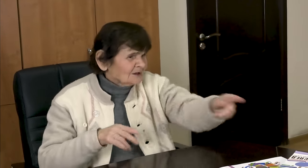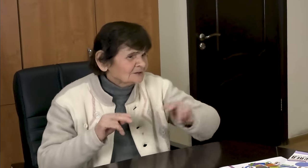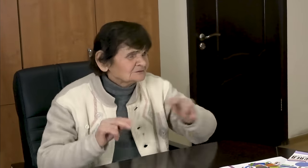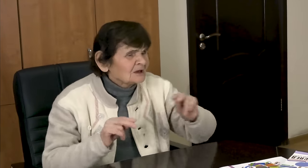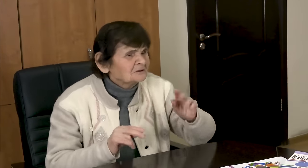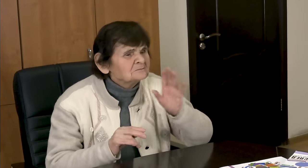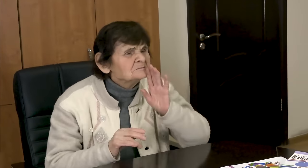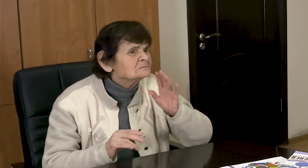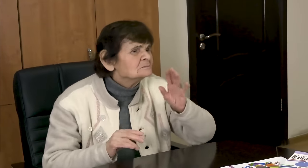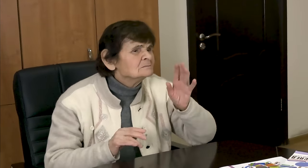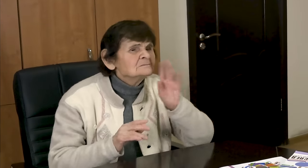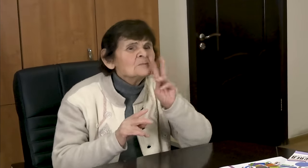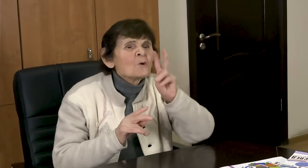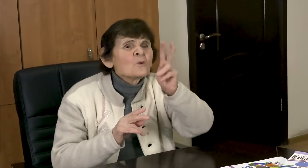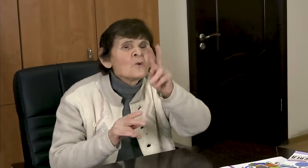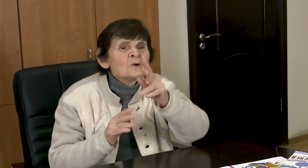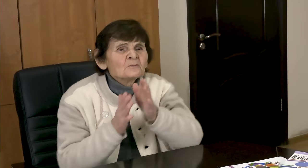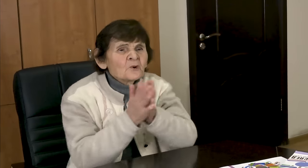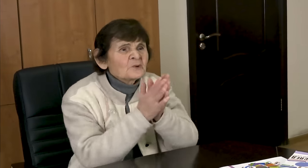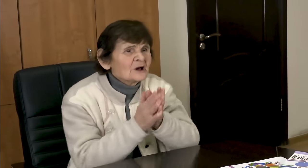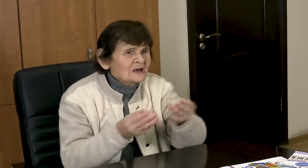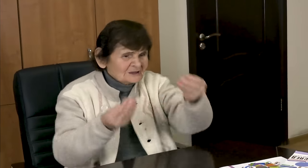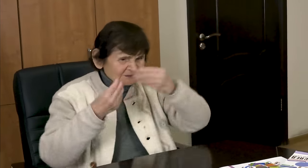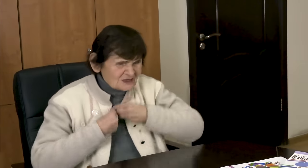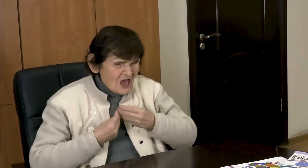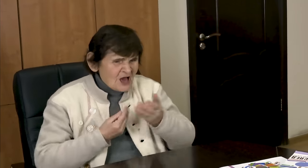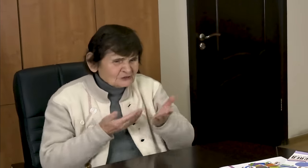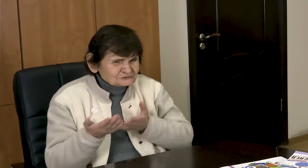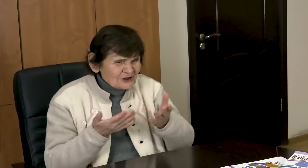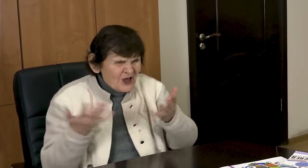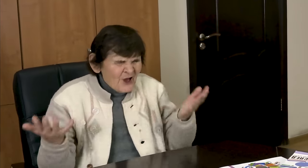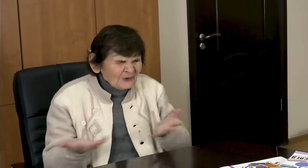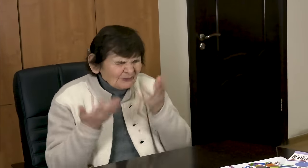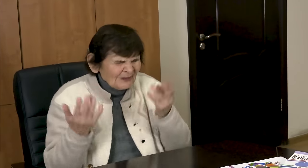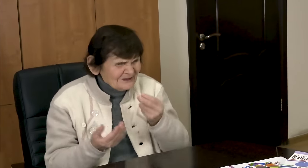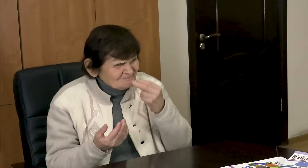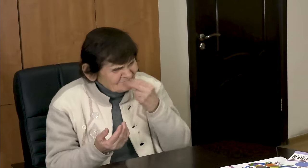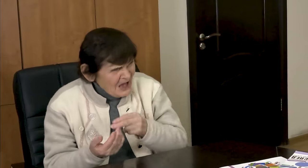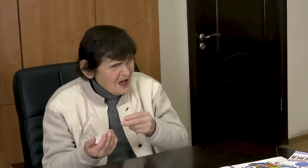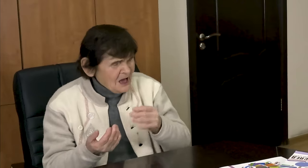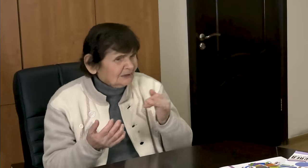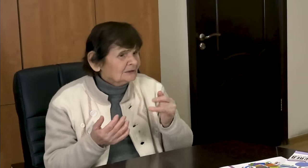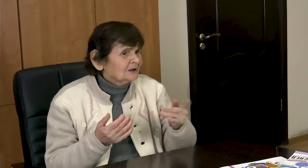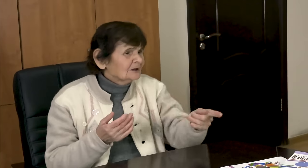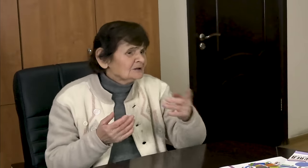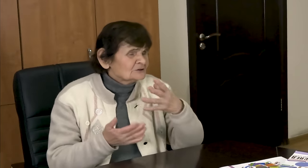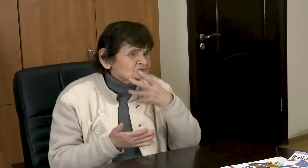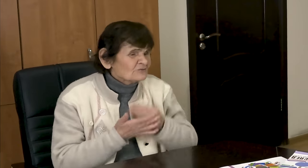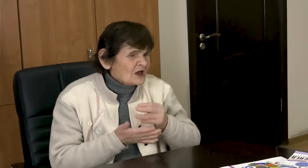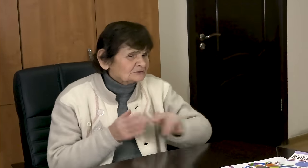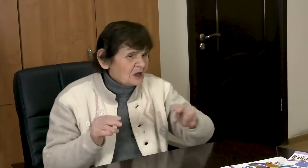And then the coach asked one of the participants for light skis of the best quality for me.